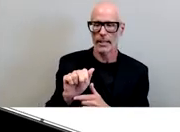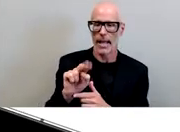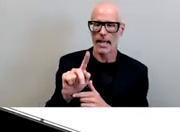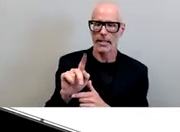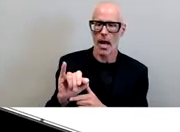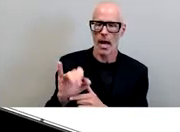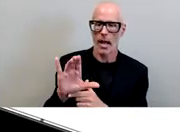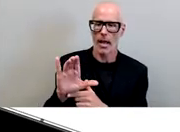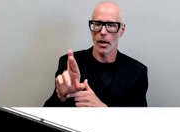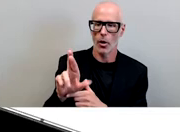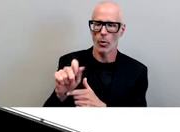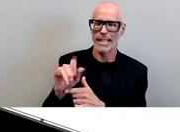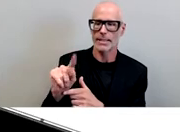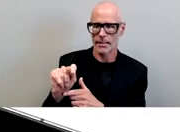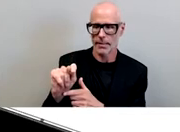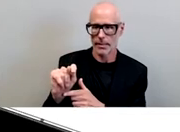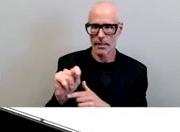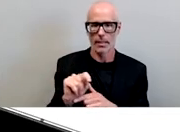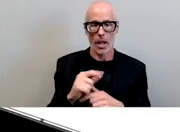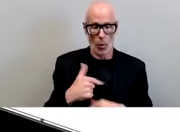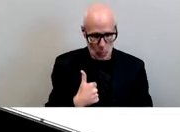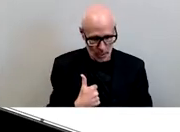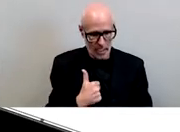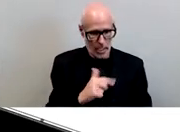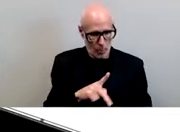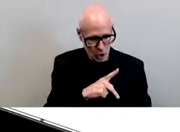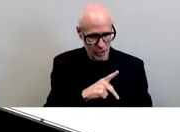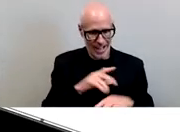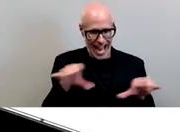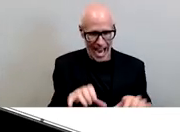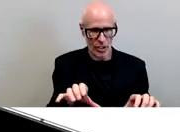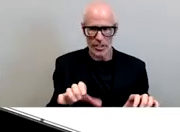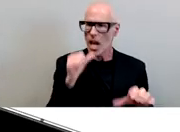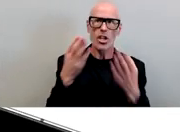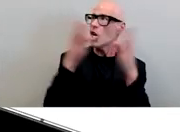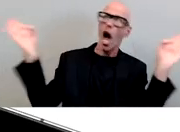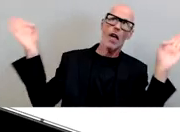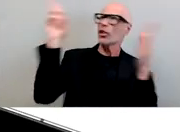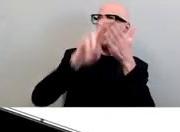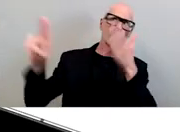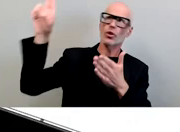the personal actions that we take not the broad notion of the institution but what have you done